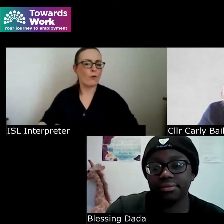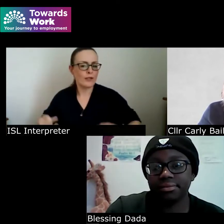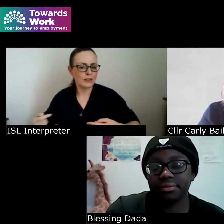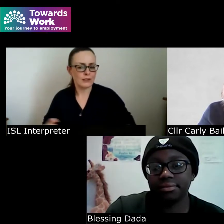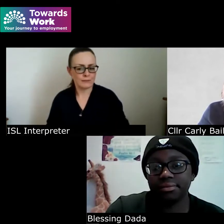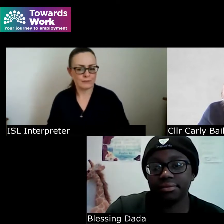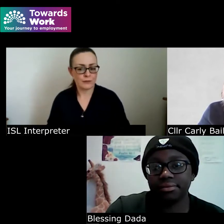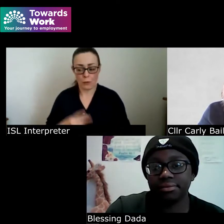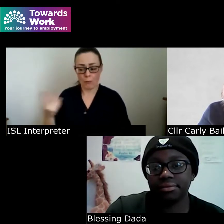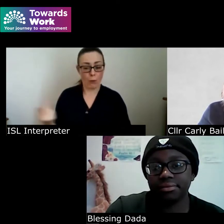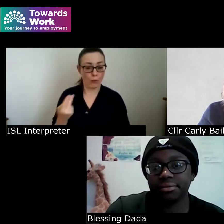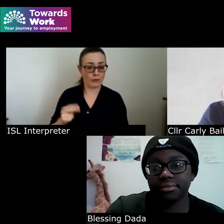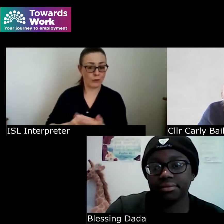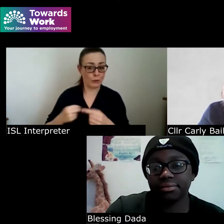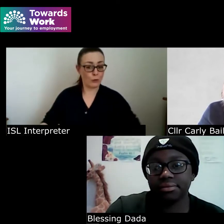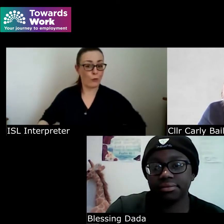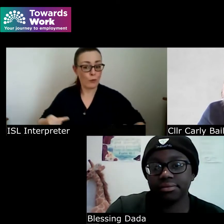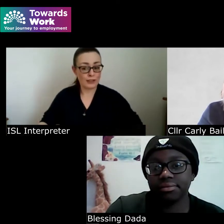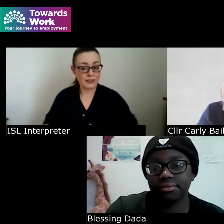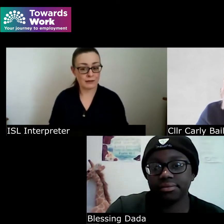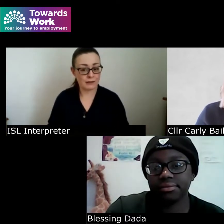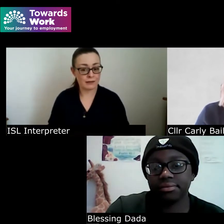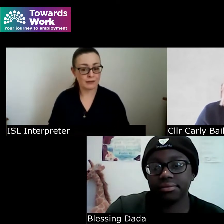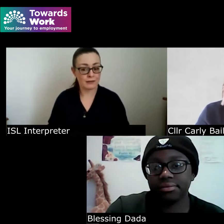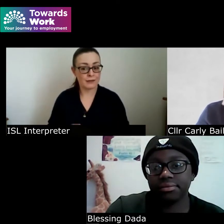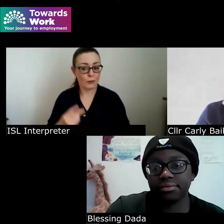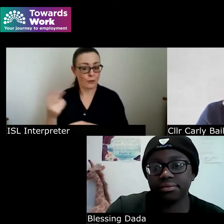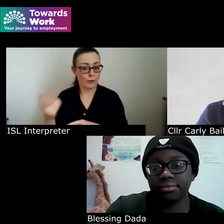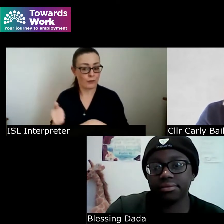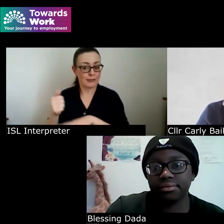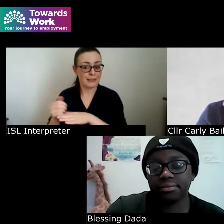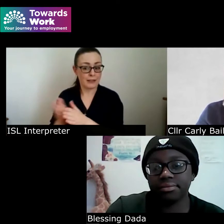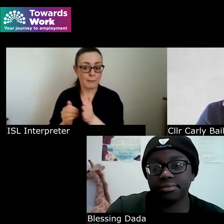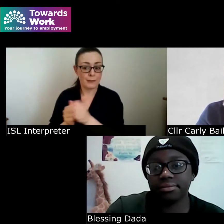users so we're been driving this and yeah with all the enterprise Ireland programs and that